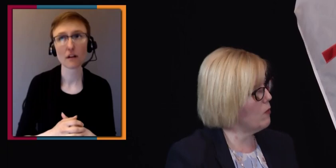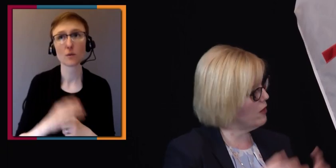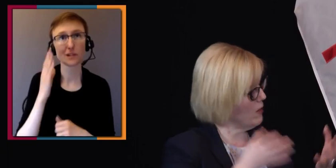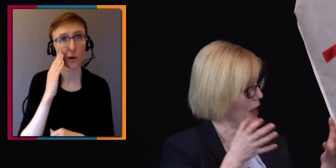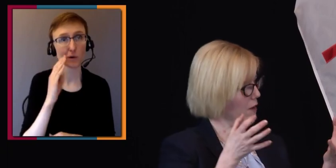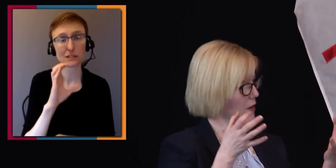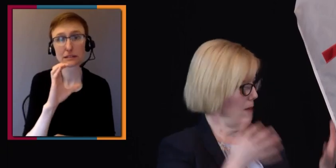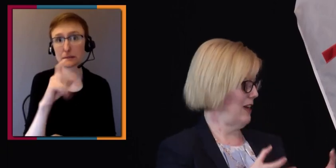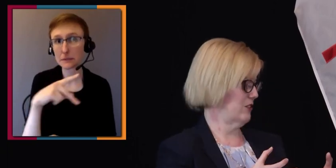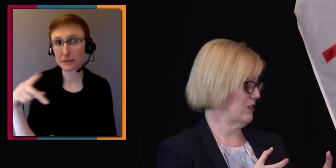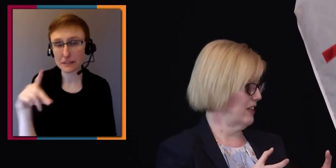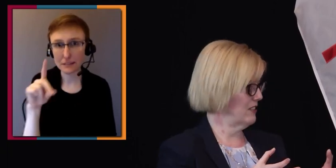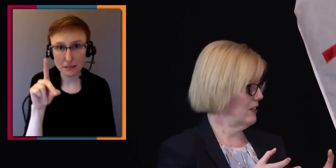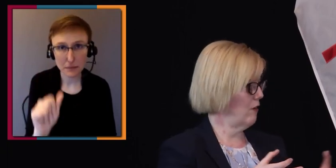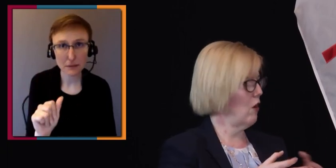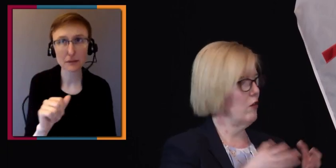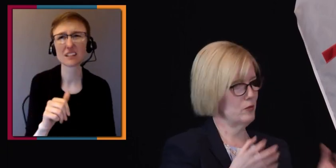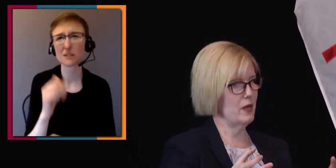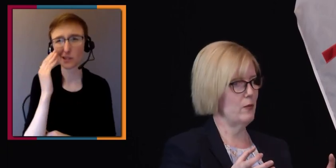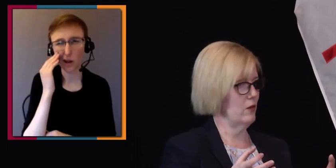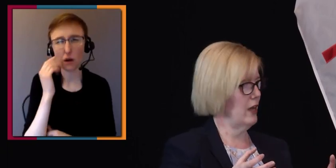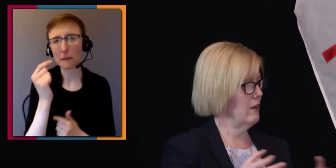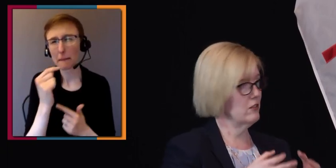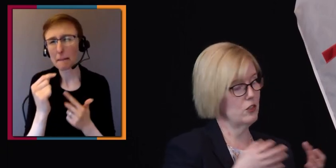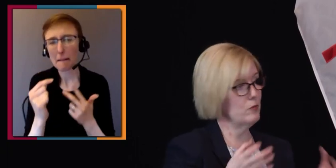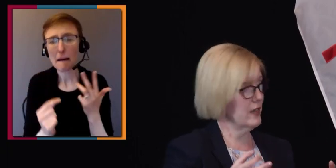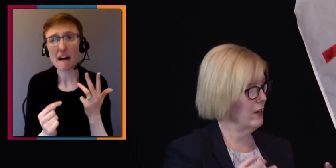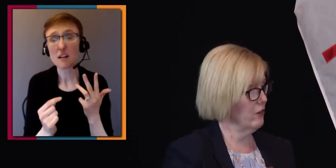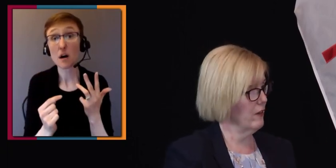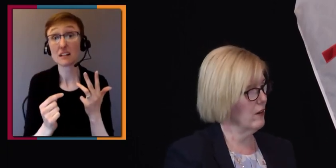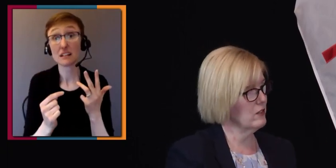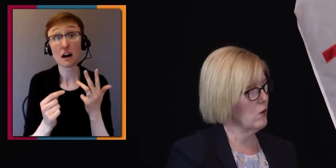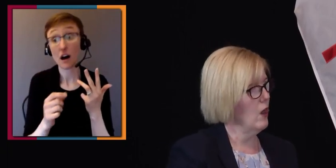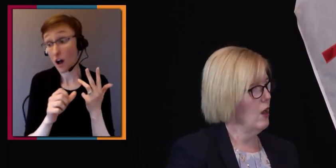but we don't have a master list of all those people and there's duplication there.